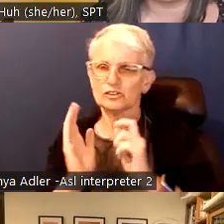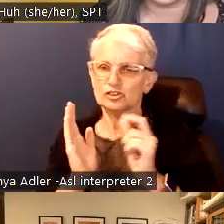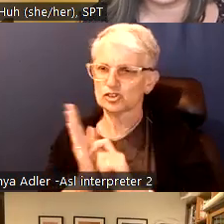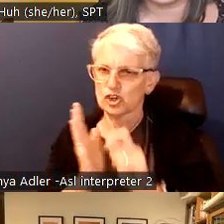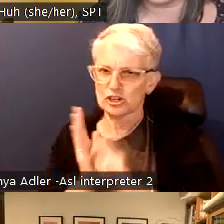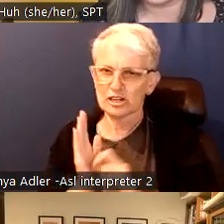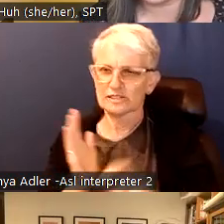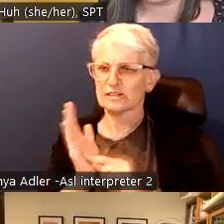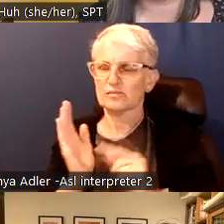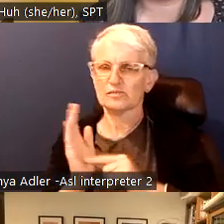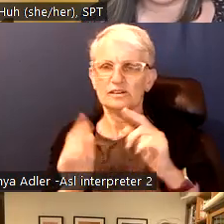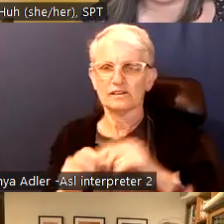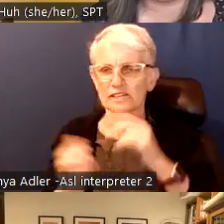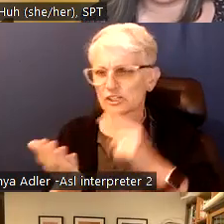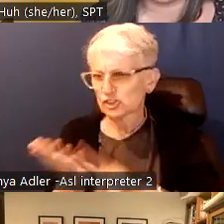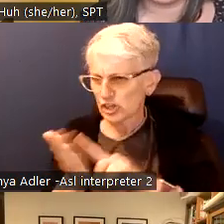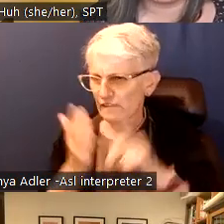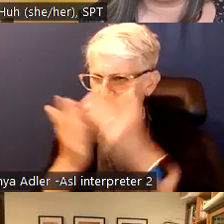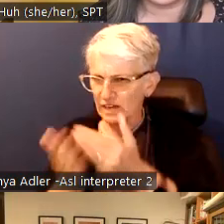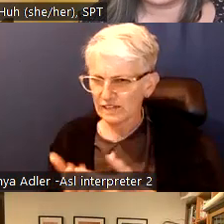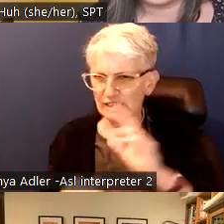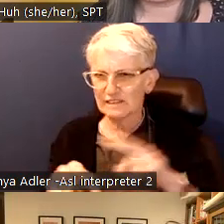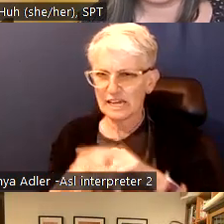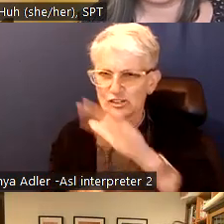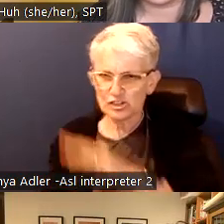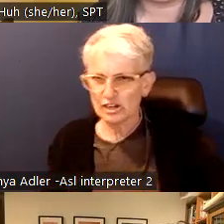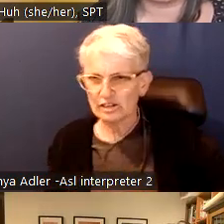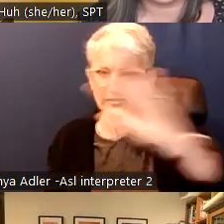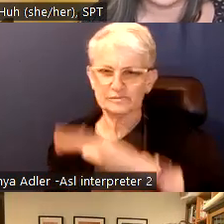Have they voted for or against this issue in the past?